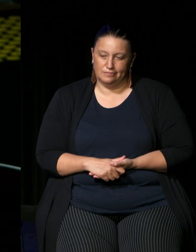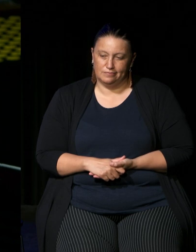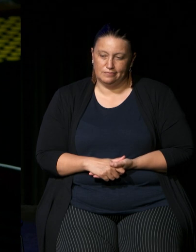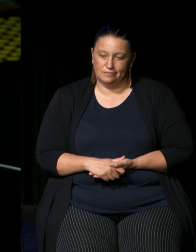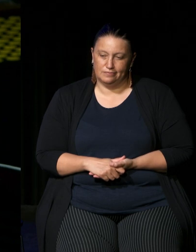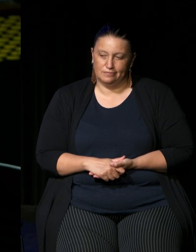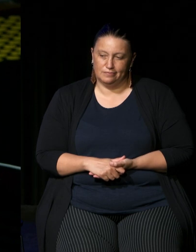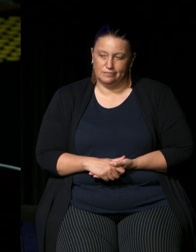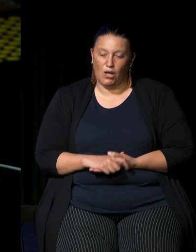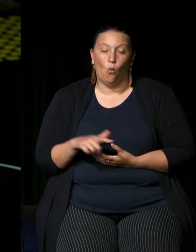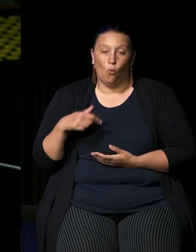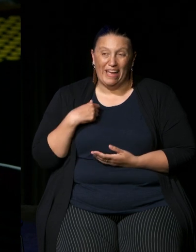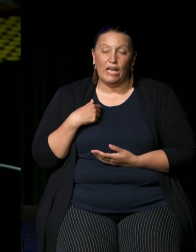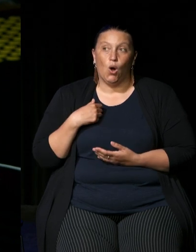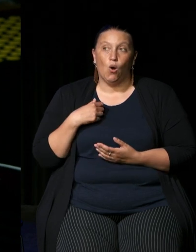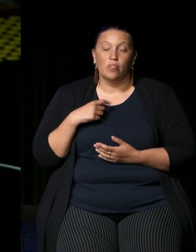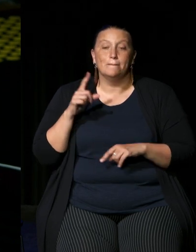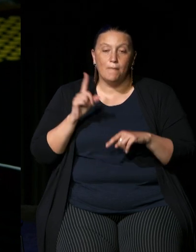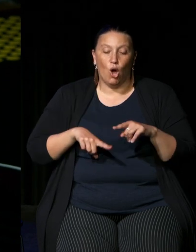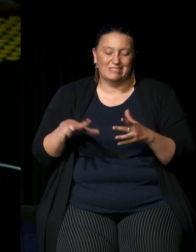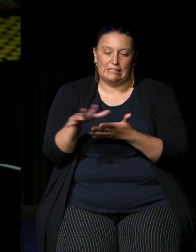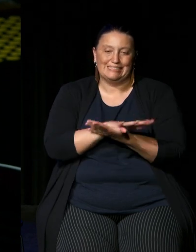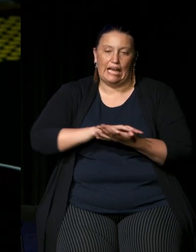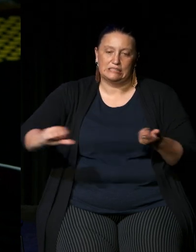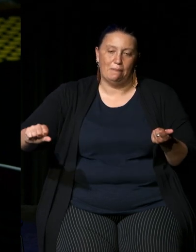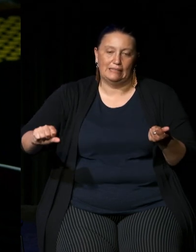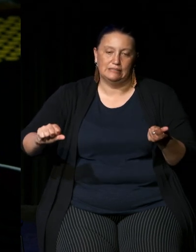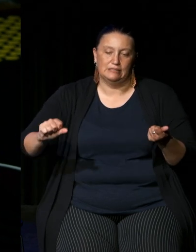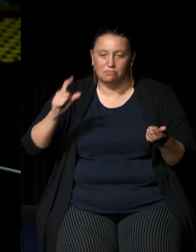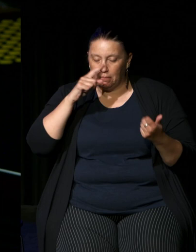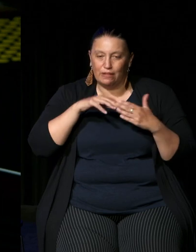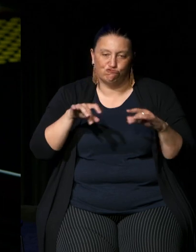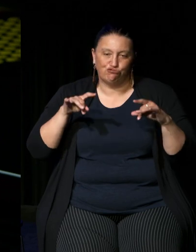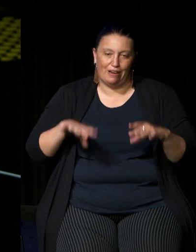we were the most decimated of all the nations in Australia 95 of us were wiped out